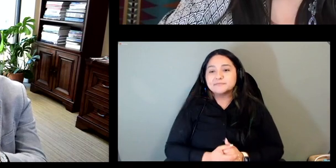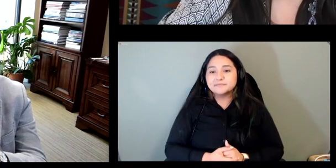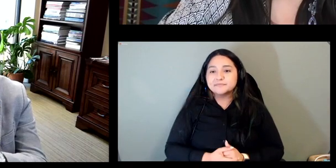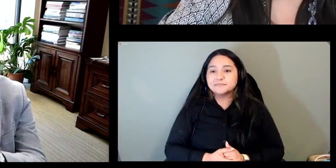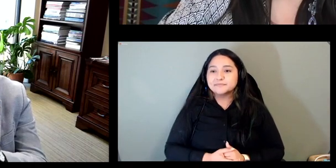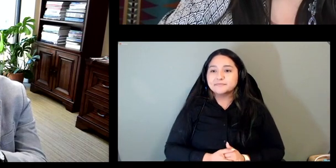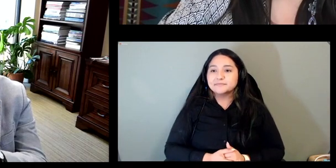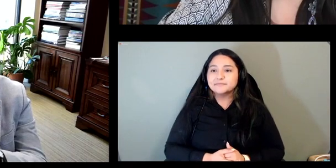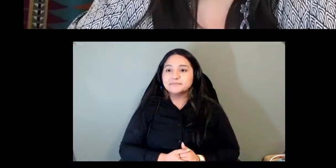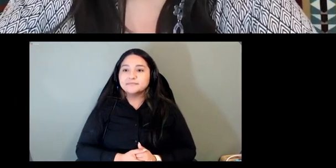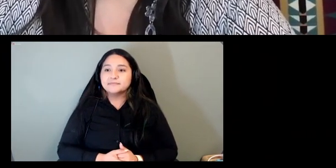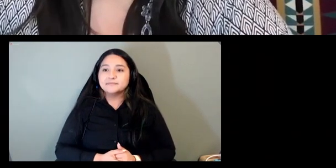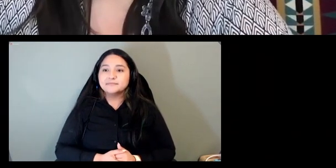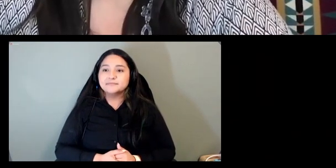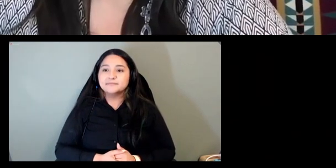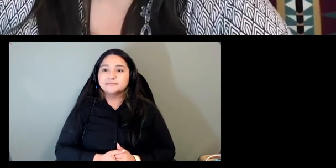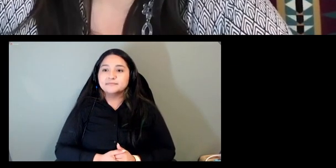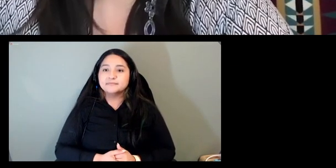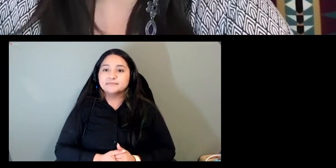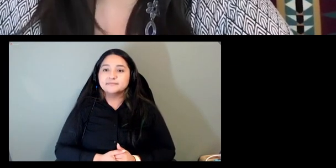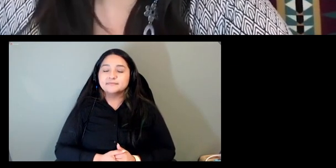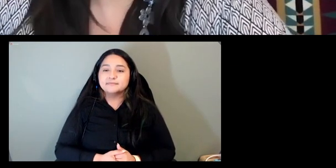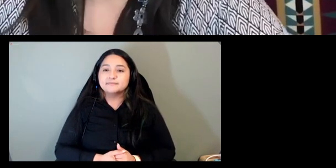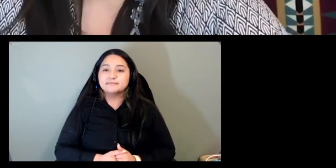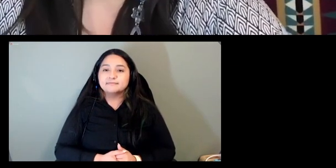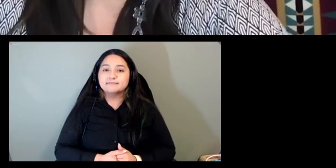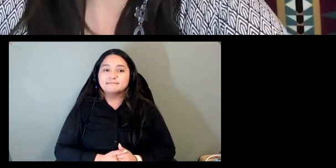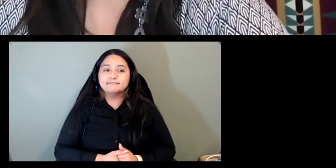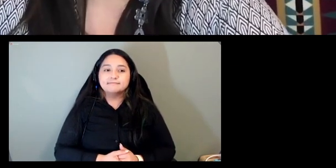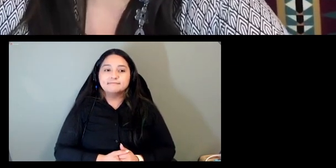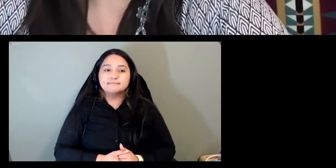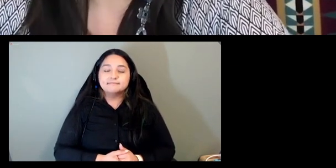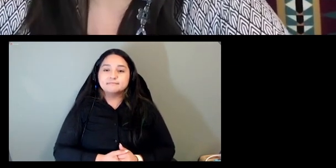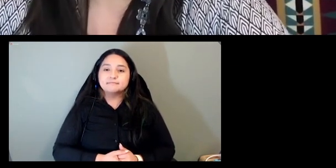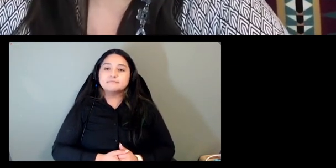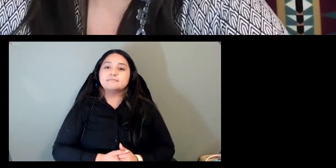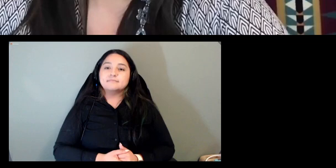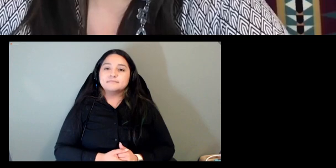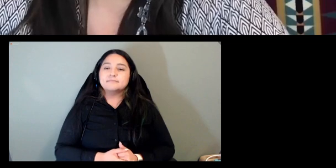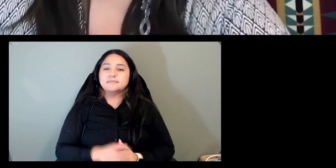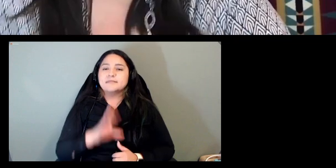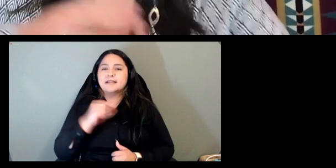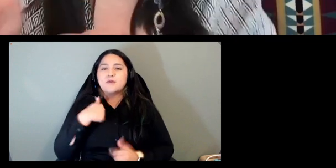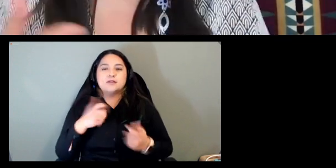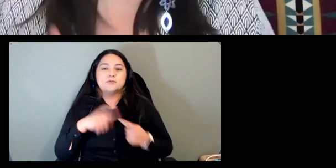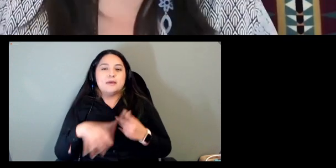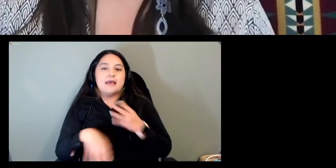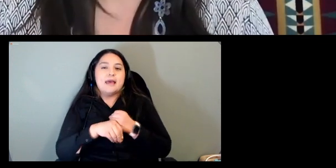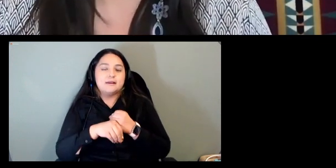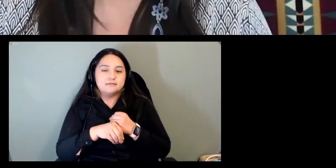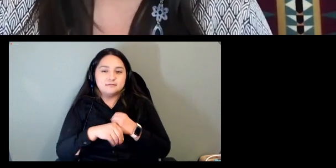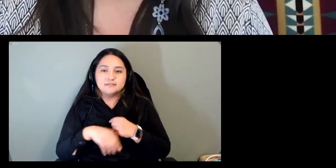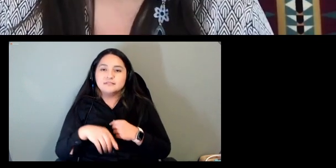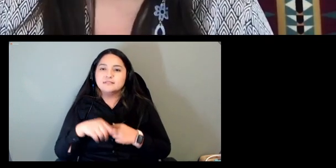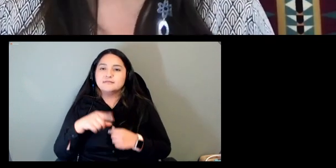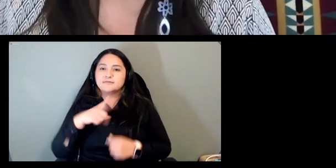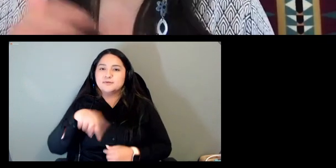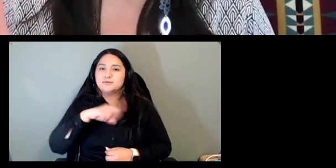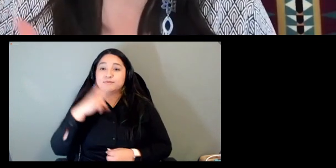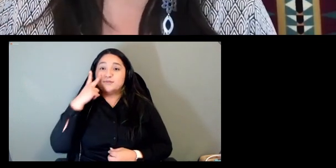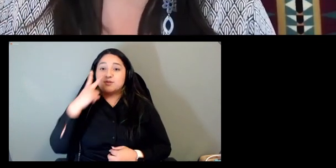cool and you know i'll add to you all saw one of these videos and i know that in the